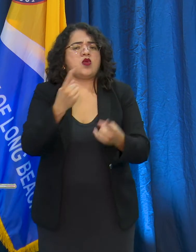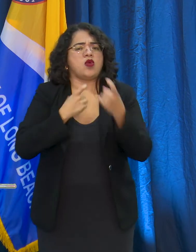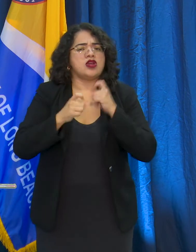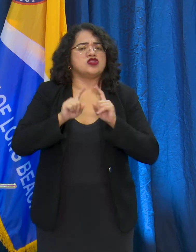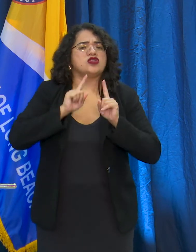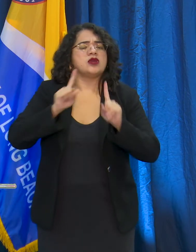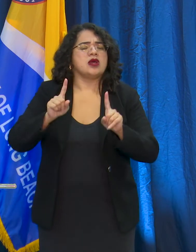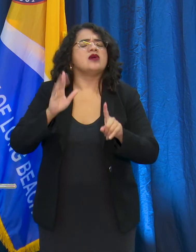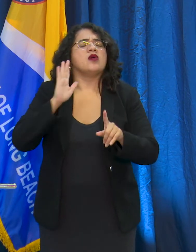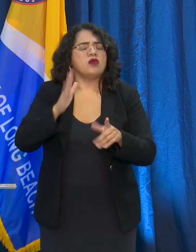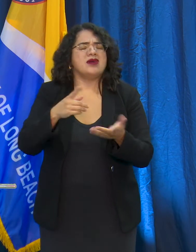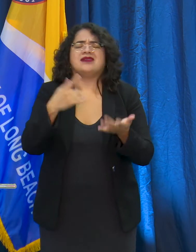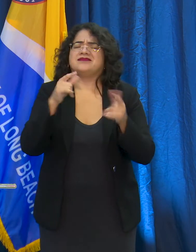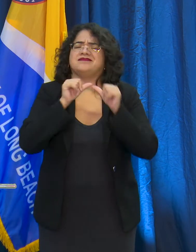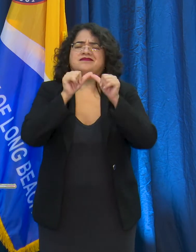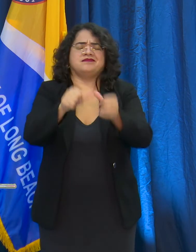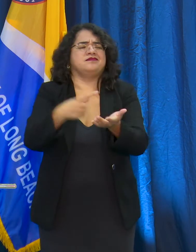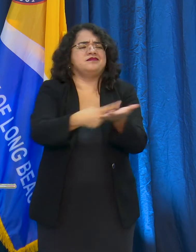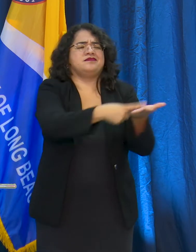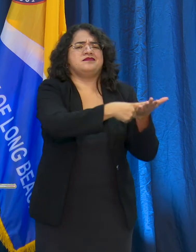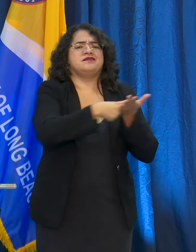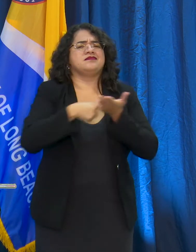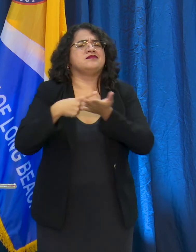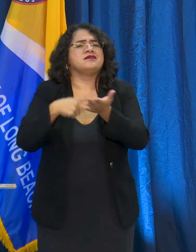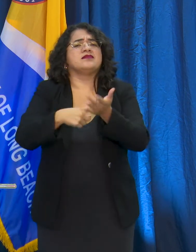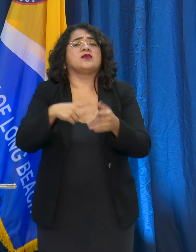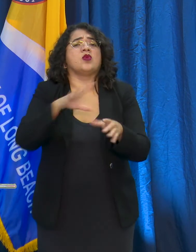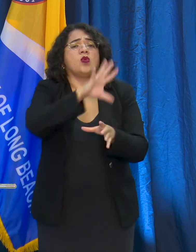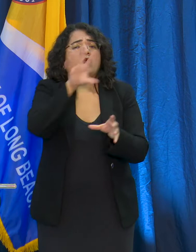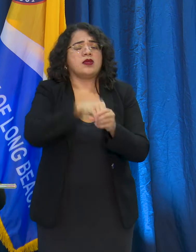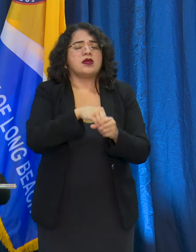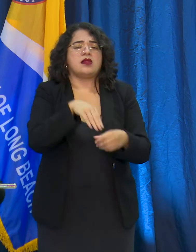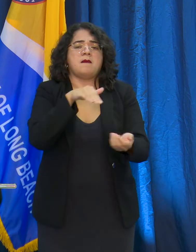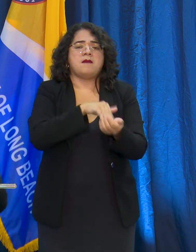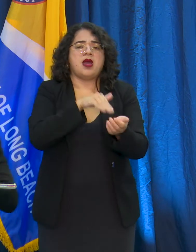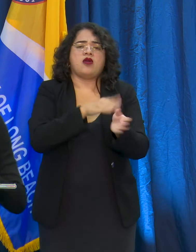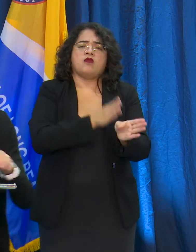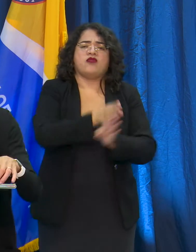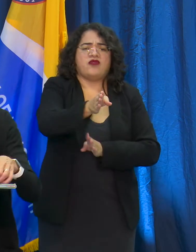to improve testing capacity across the city amongst our medical providers.